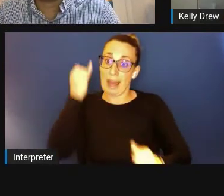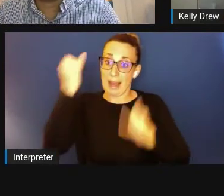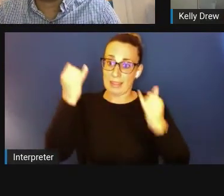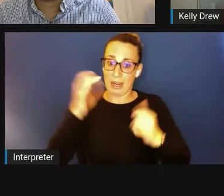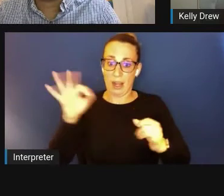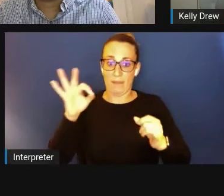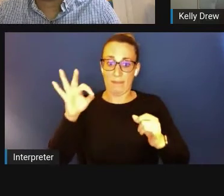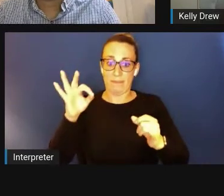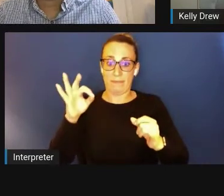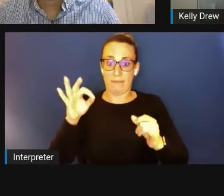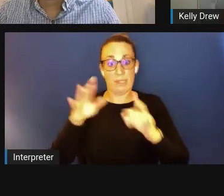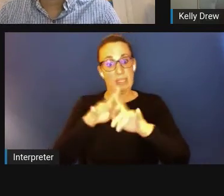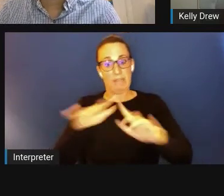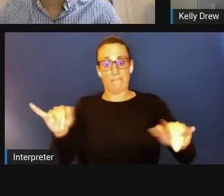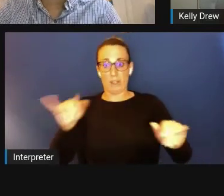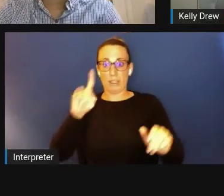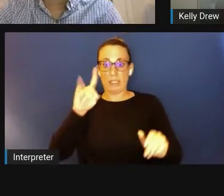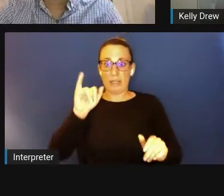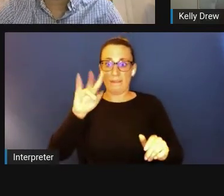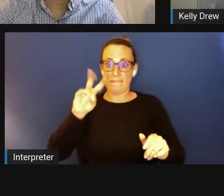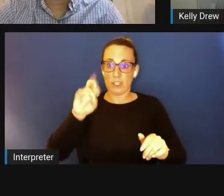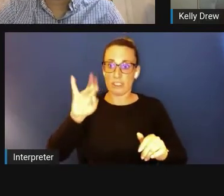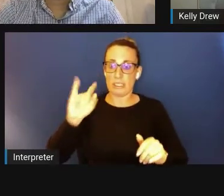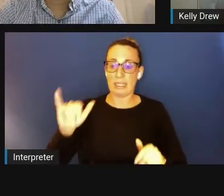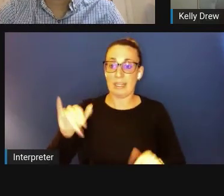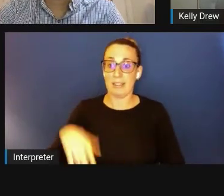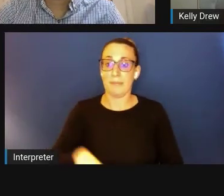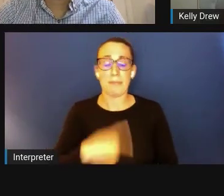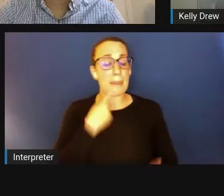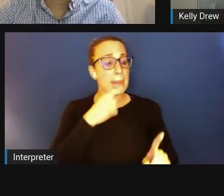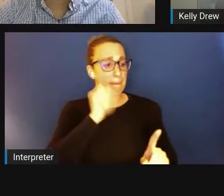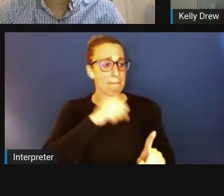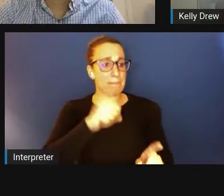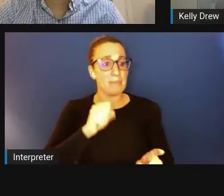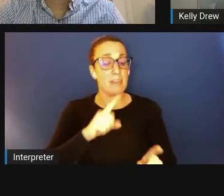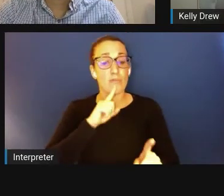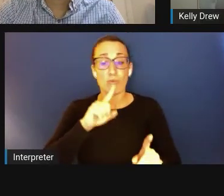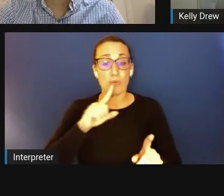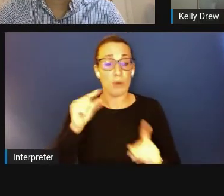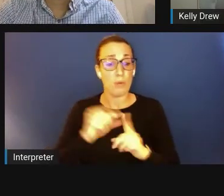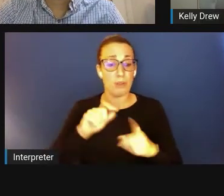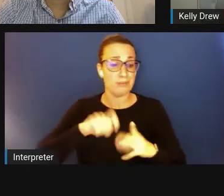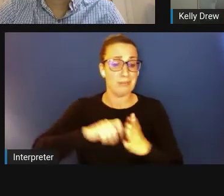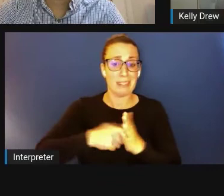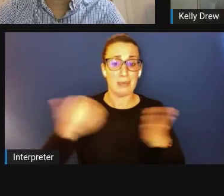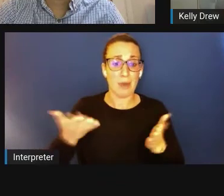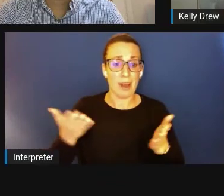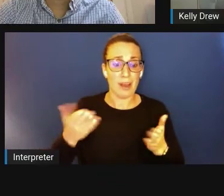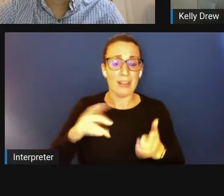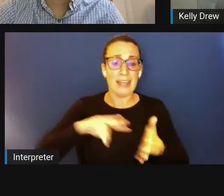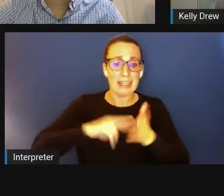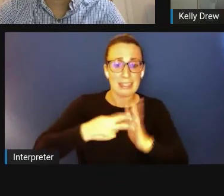Johnathan M. Holifield: Yeah, and the key word is "intention." If the partnerships are improved